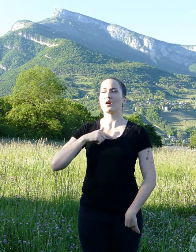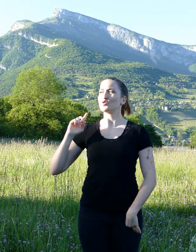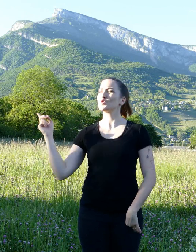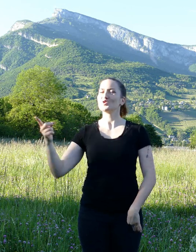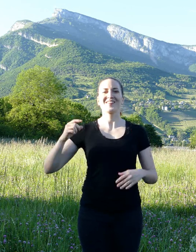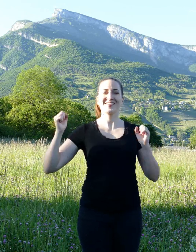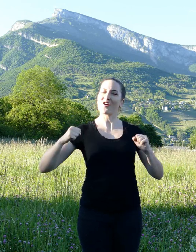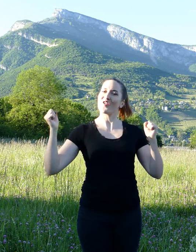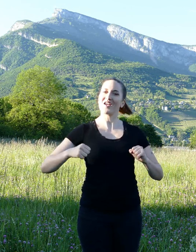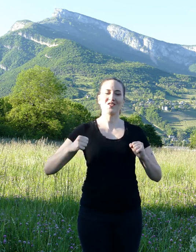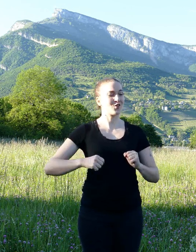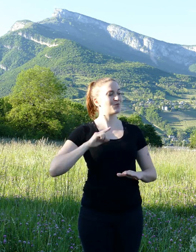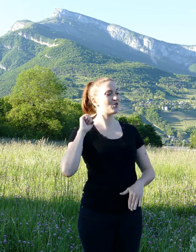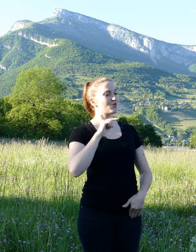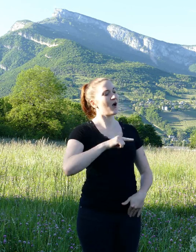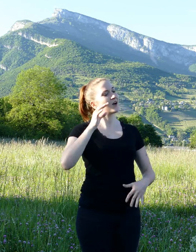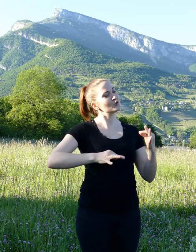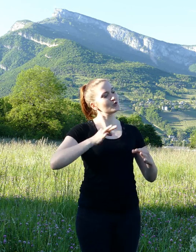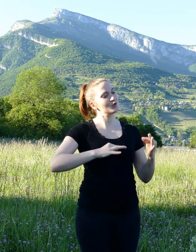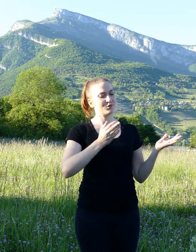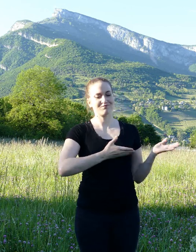and nominated her unanimously to do justice.